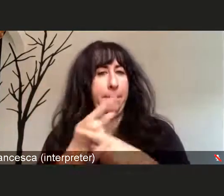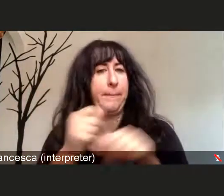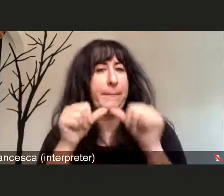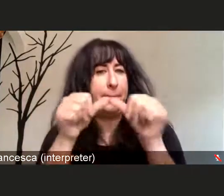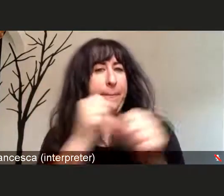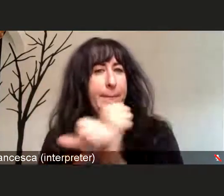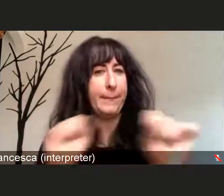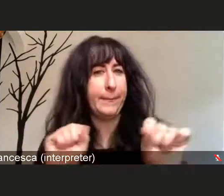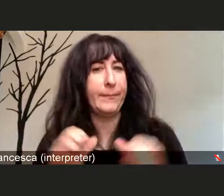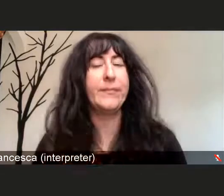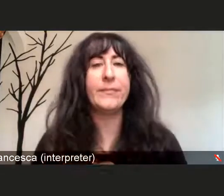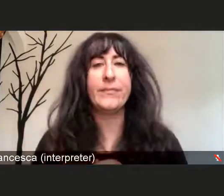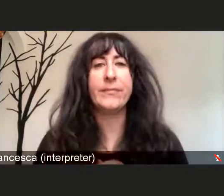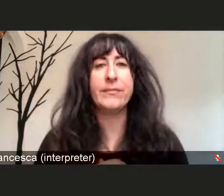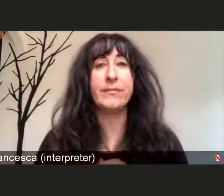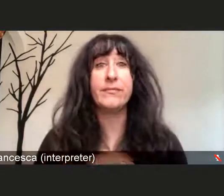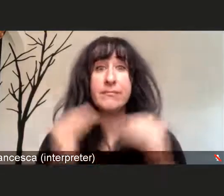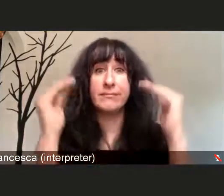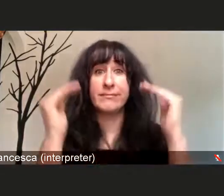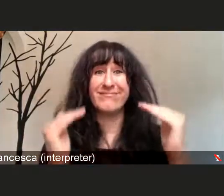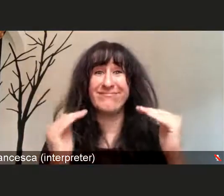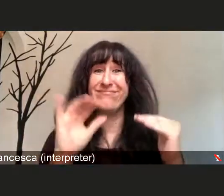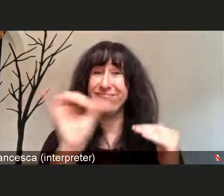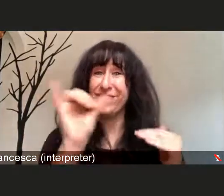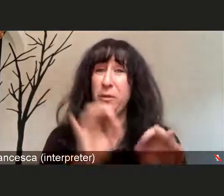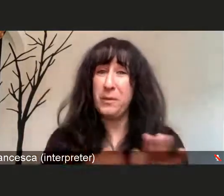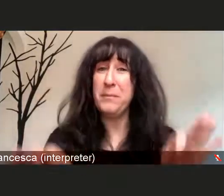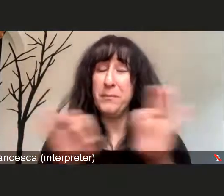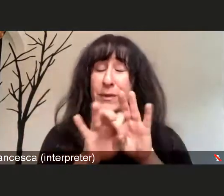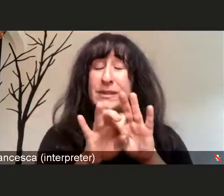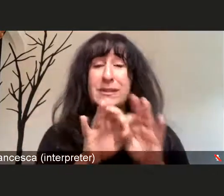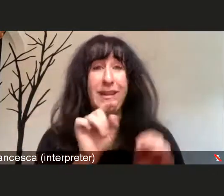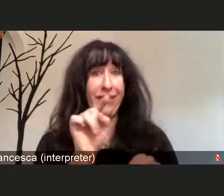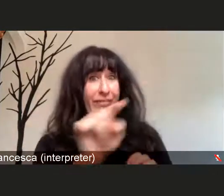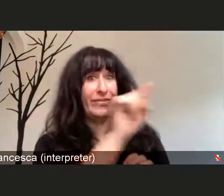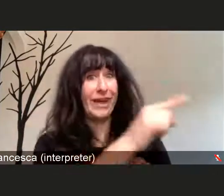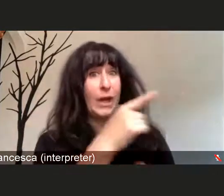that come into our facilities, that we want you to be protected.